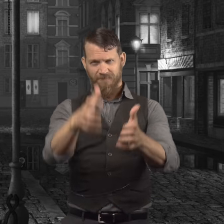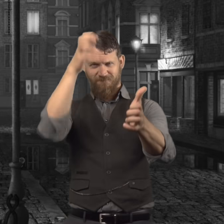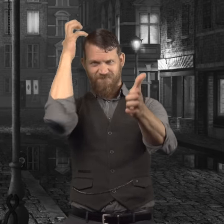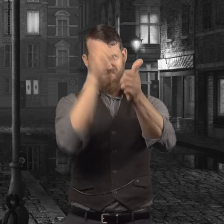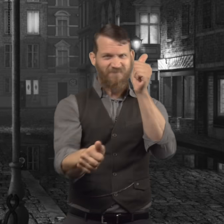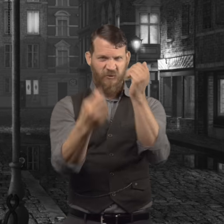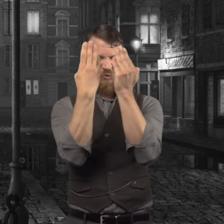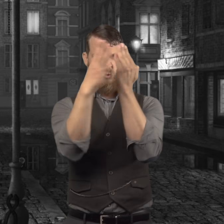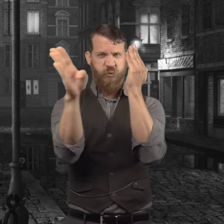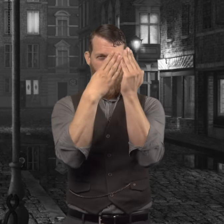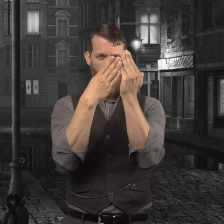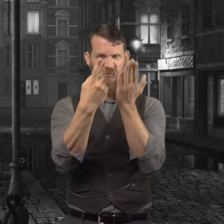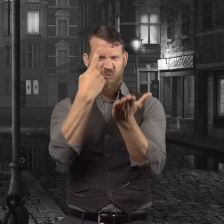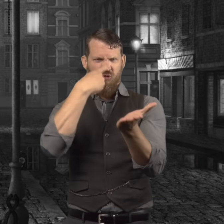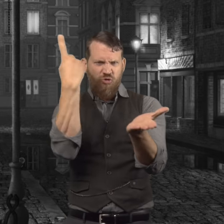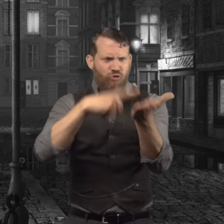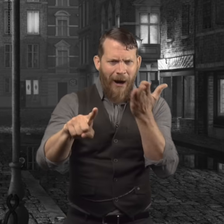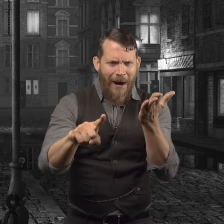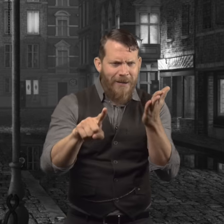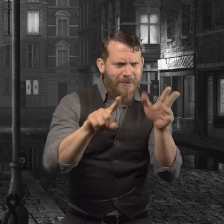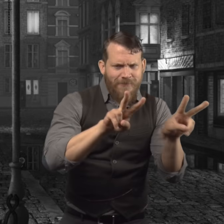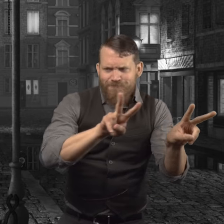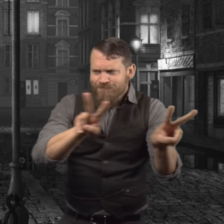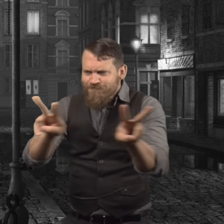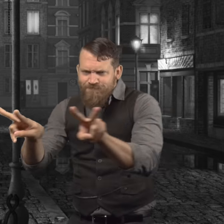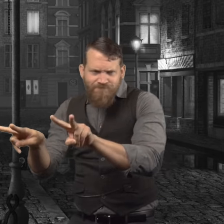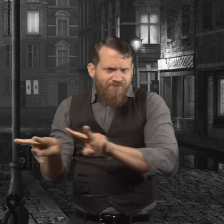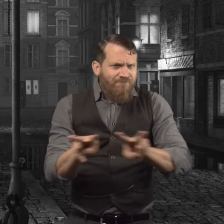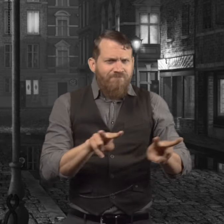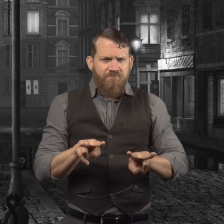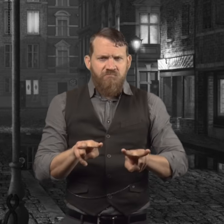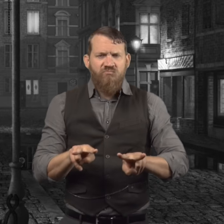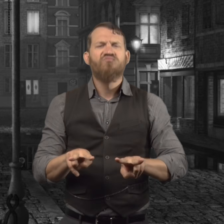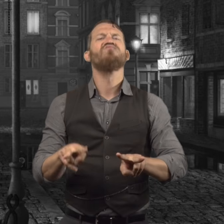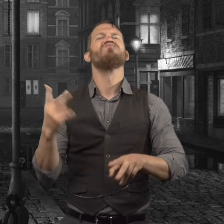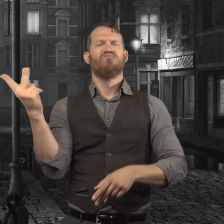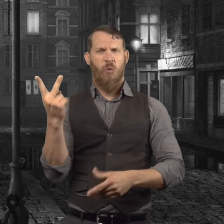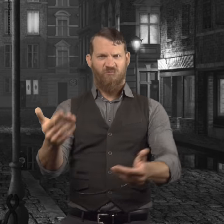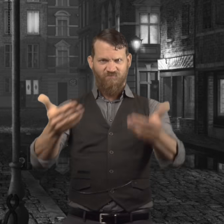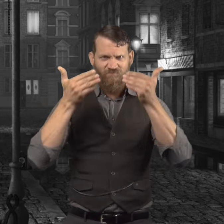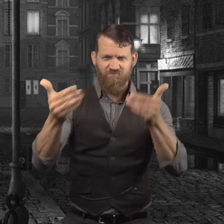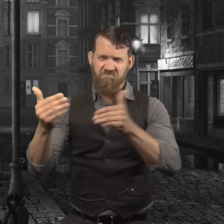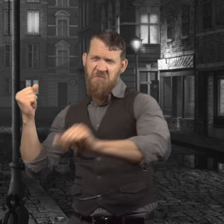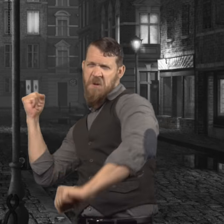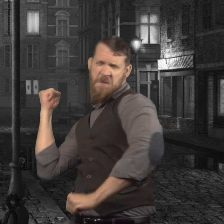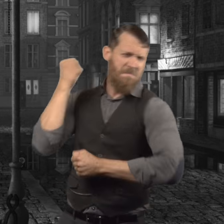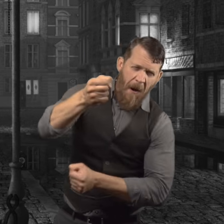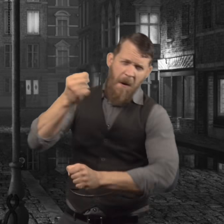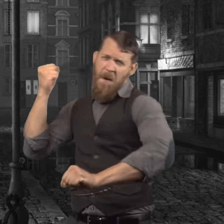Mr. Utterson decided to break down the door to check and see what's going on. So they did.